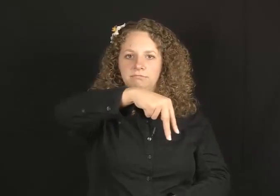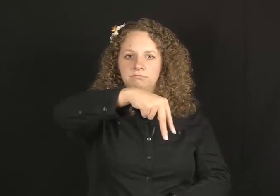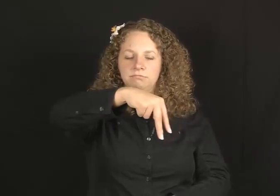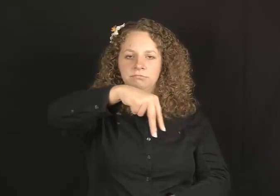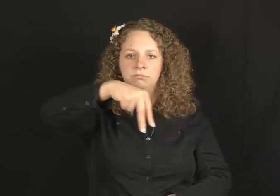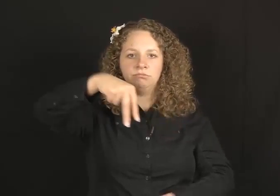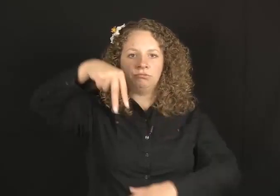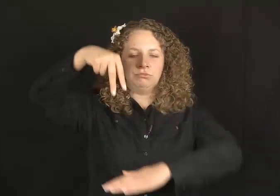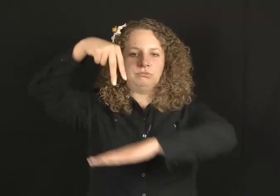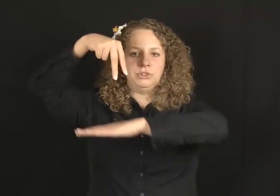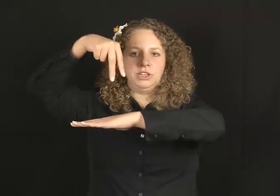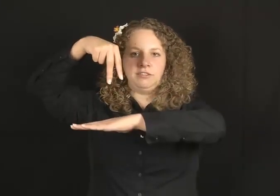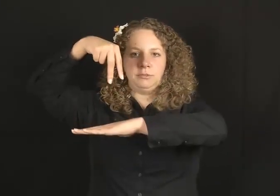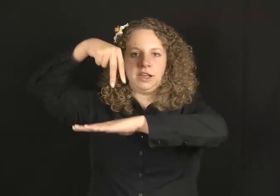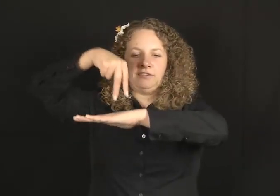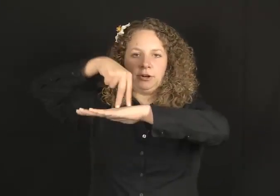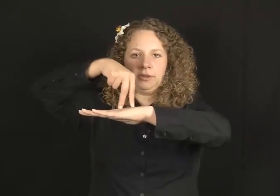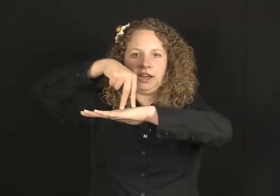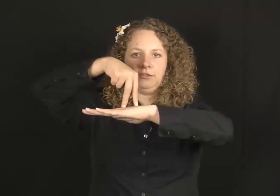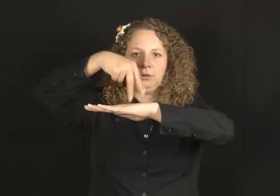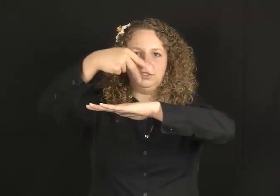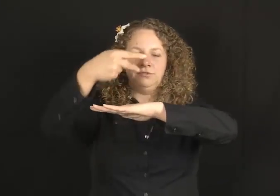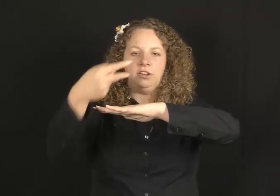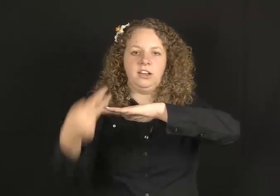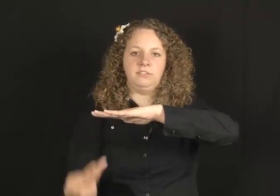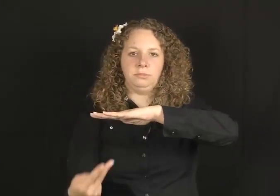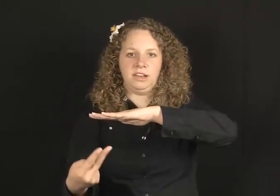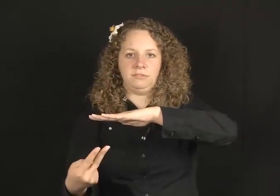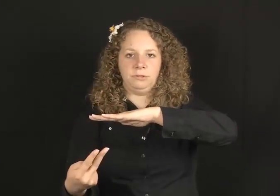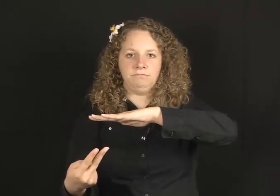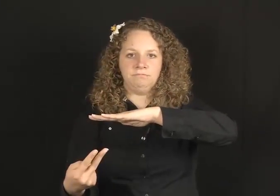You can have a platform and have a person falling off a platform.